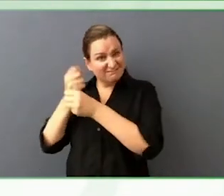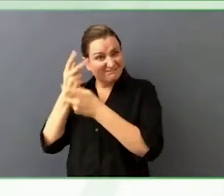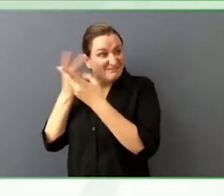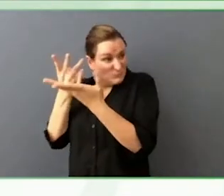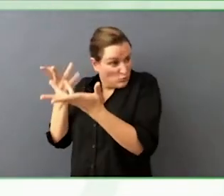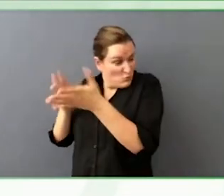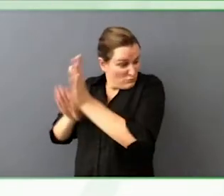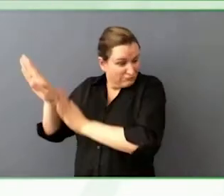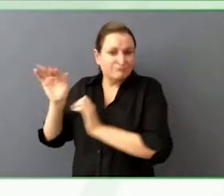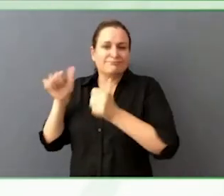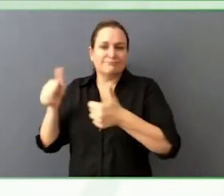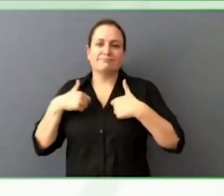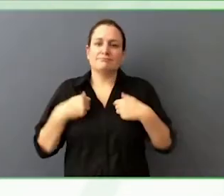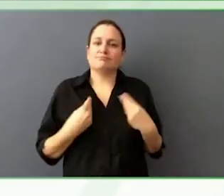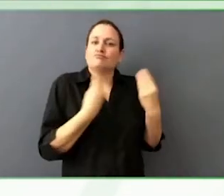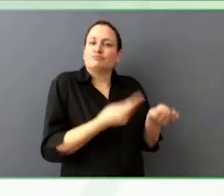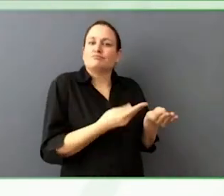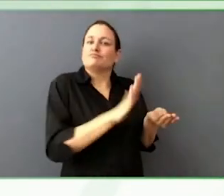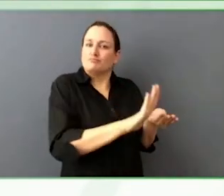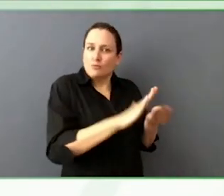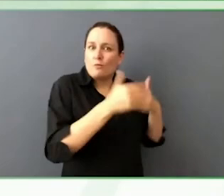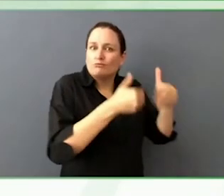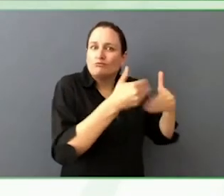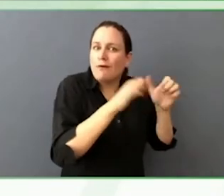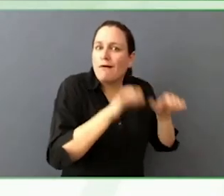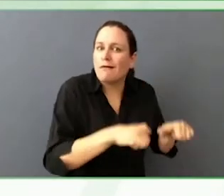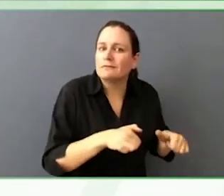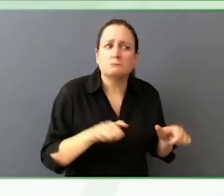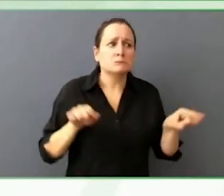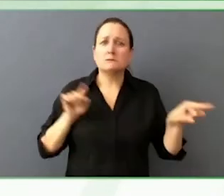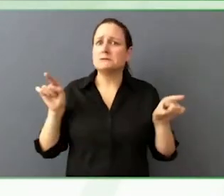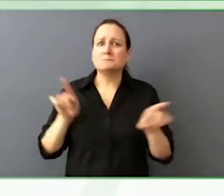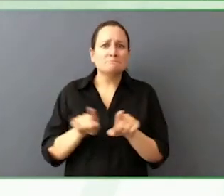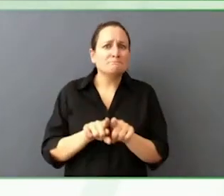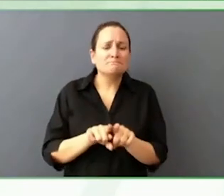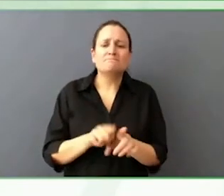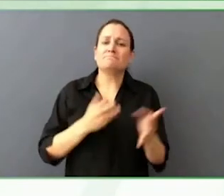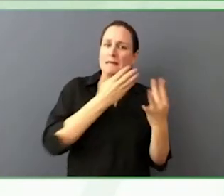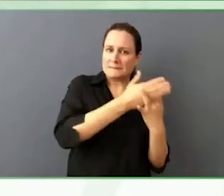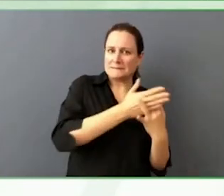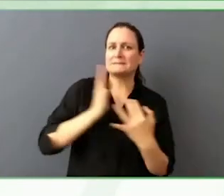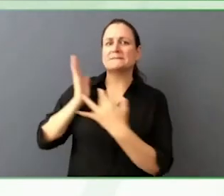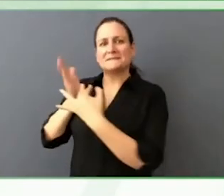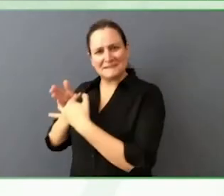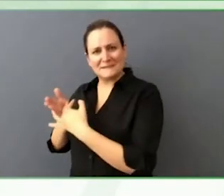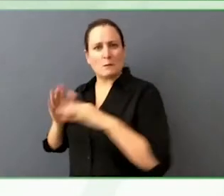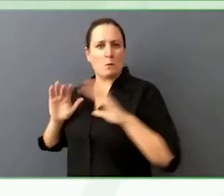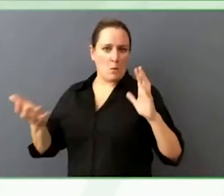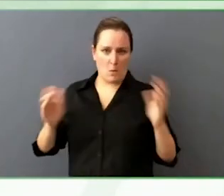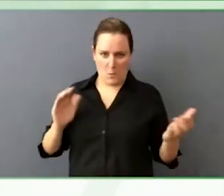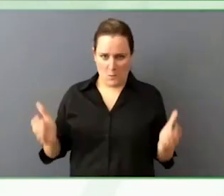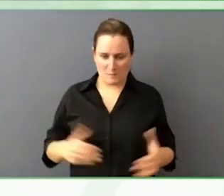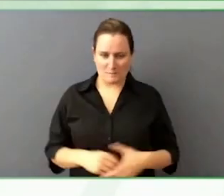I had discussions with people already, you mentioned the New York Times, they hide an accessibility editor individuals department,